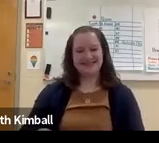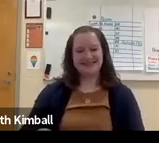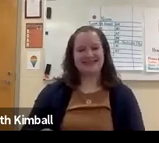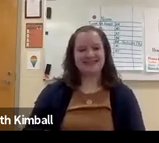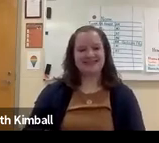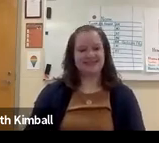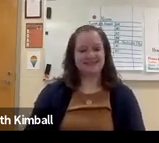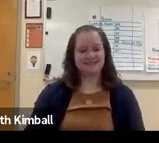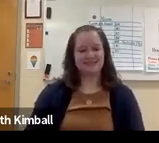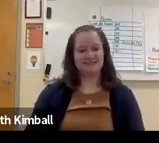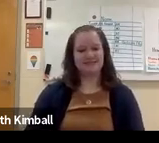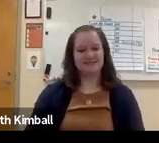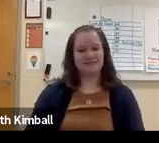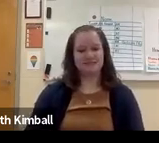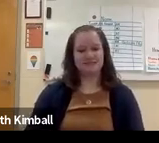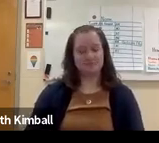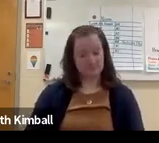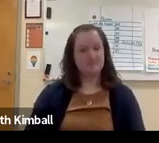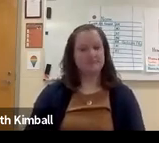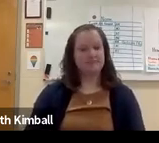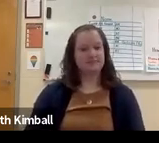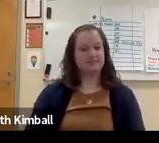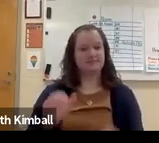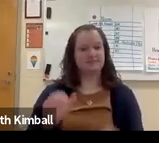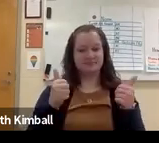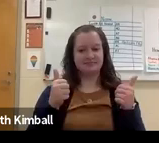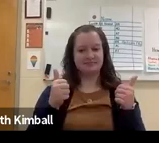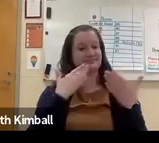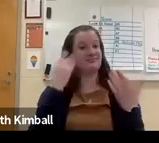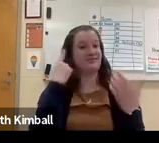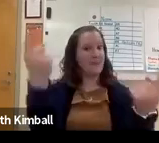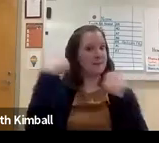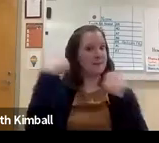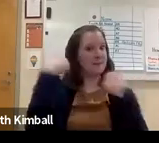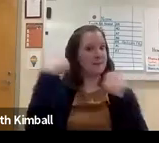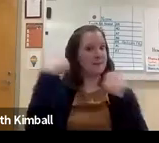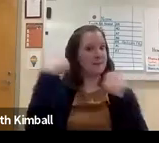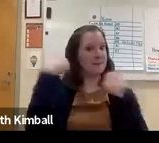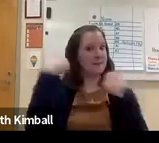from your presentation. Thank you, again. Sure, absolutely.